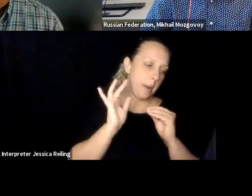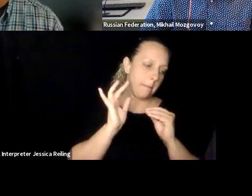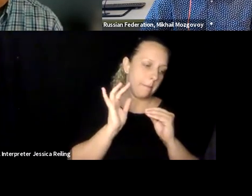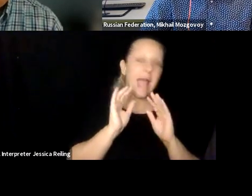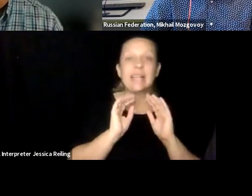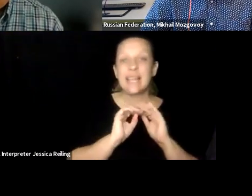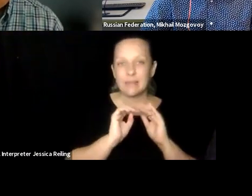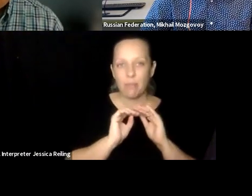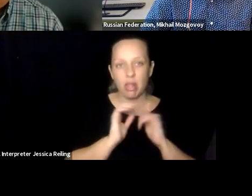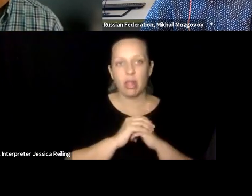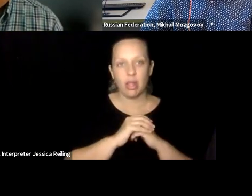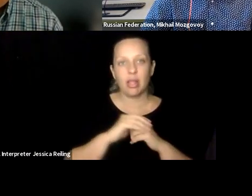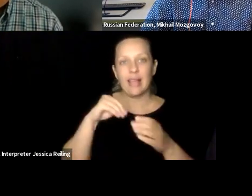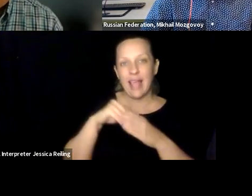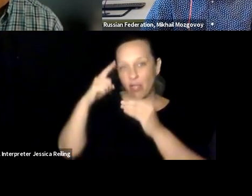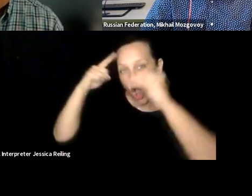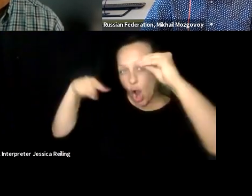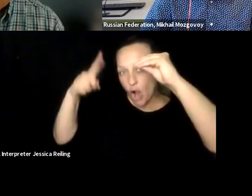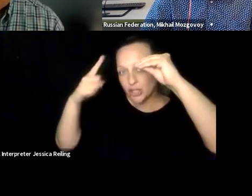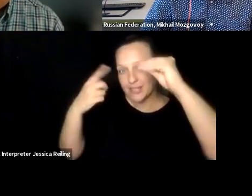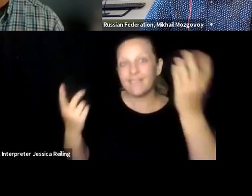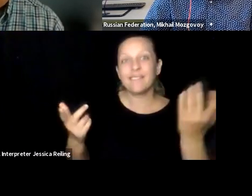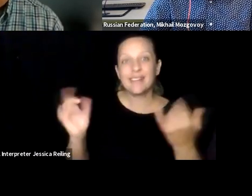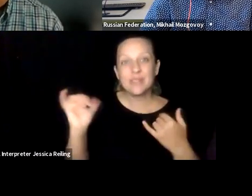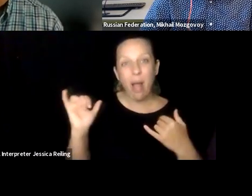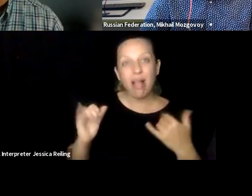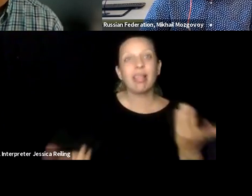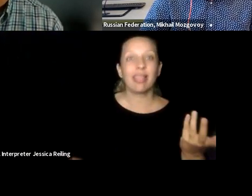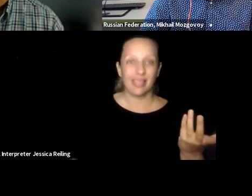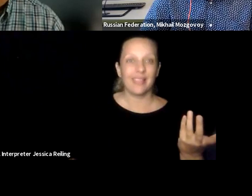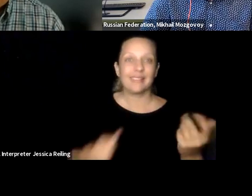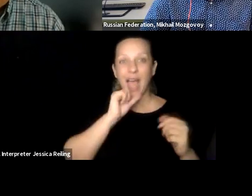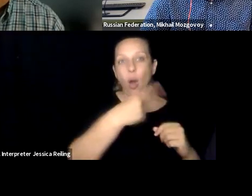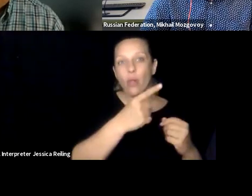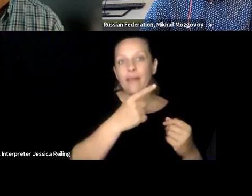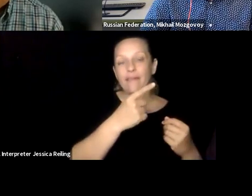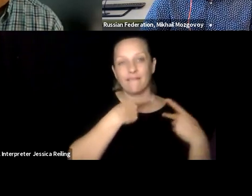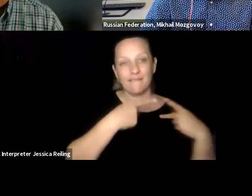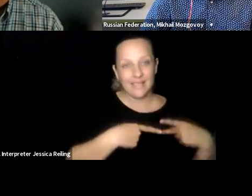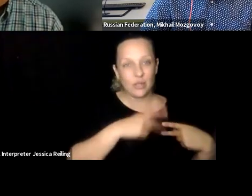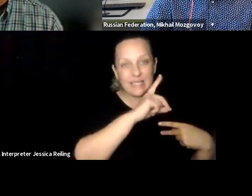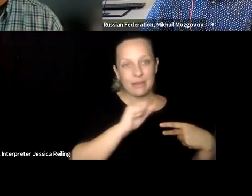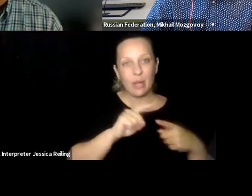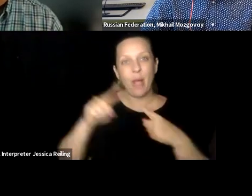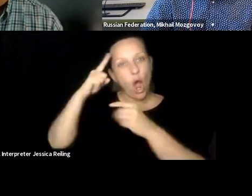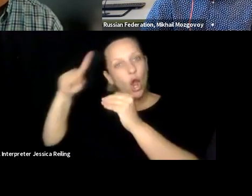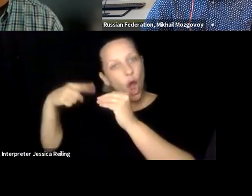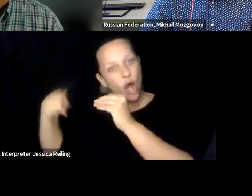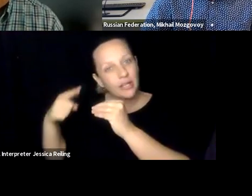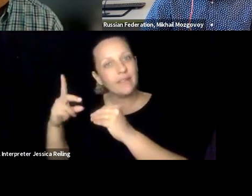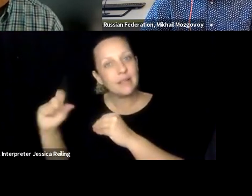technologies, all the content, is more accessible in the cognitive way.